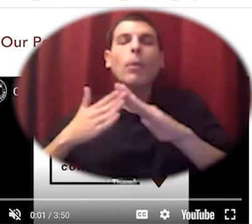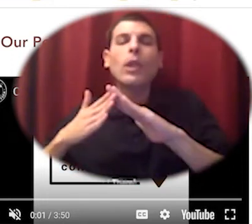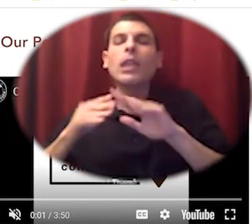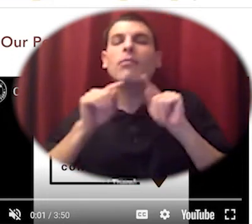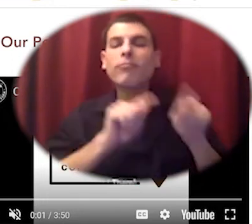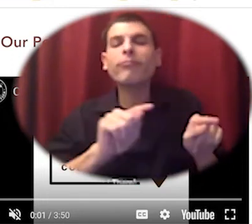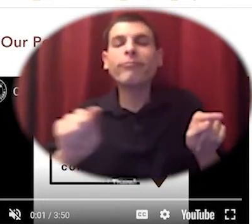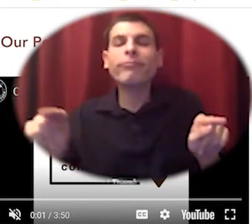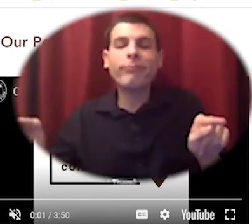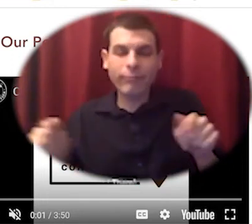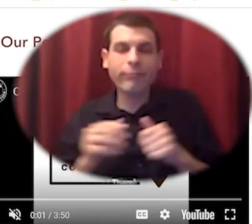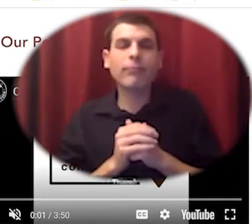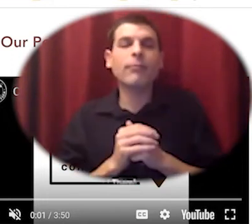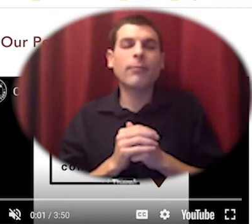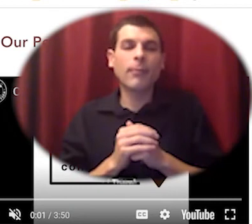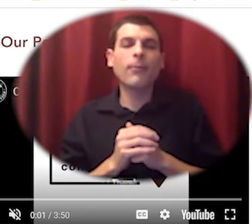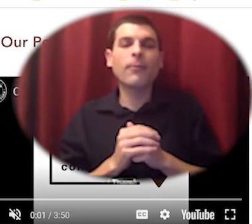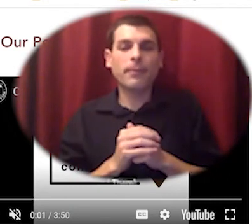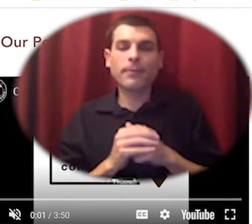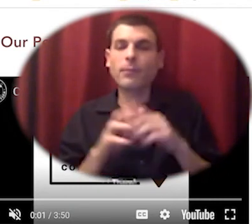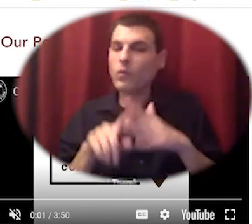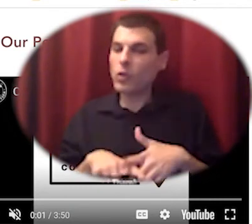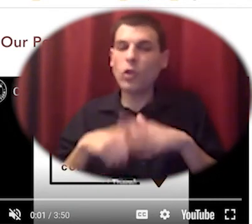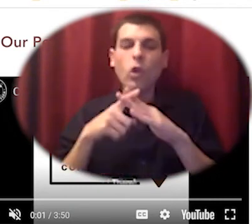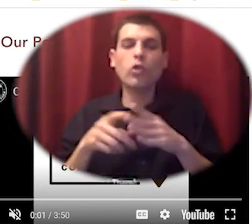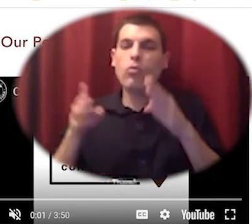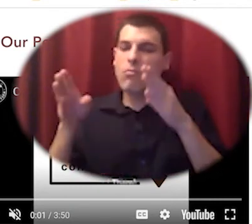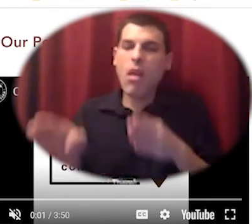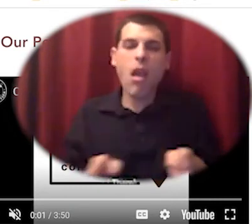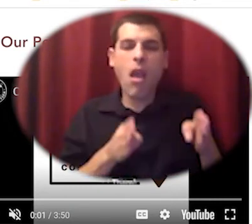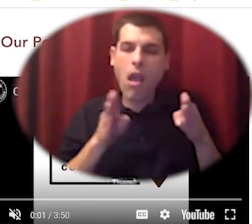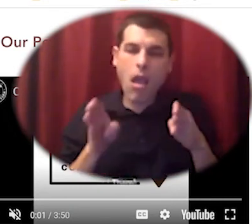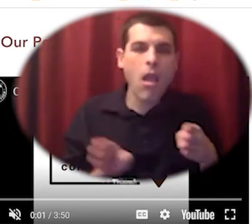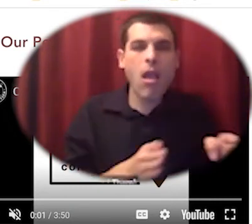they began planning and they got a united states department of agriculture